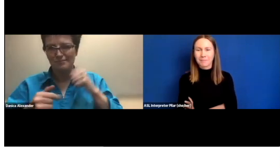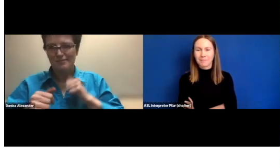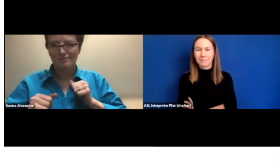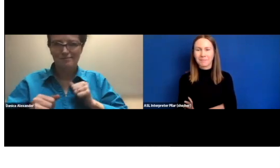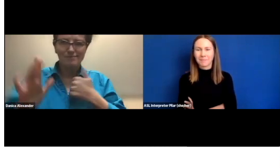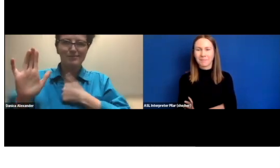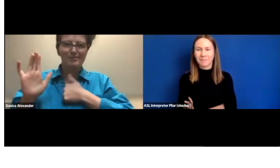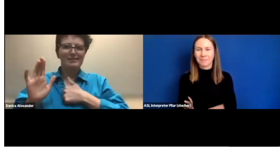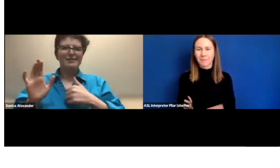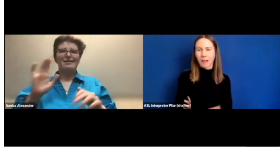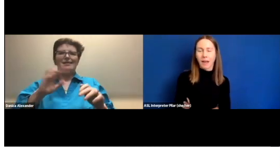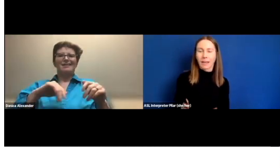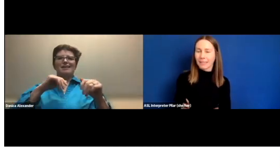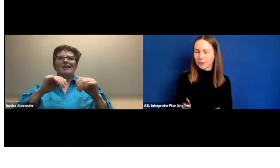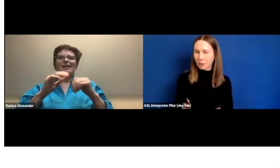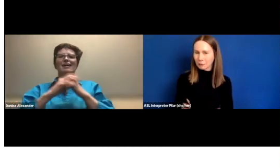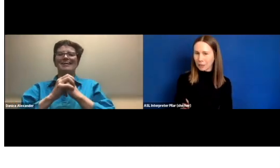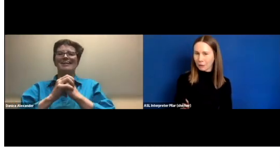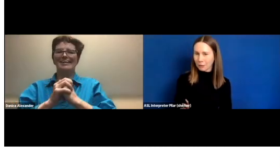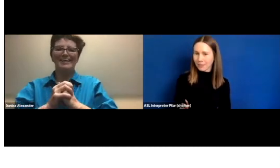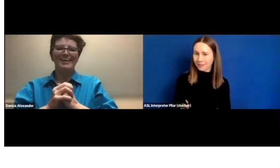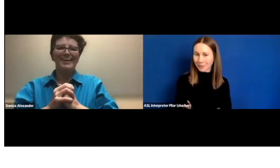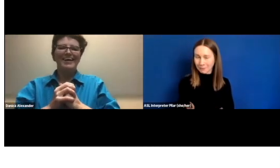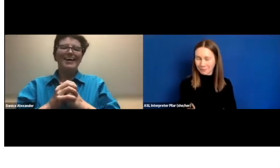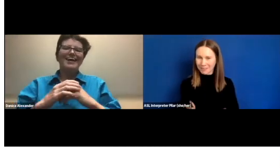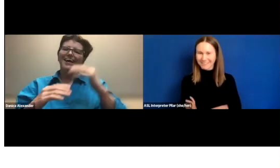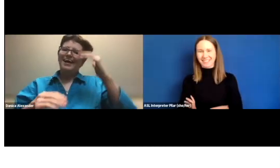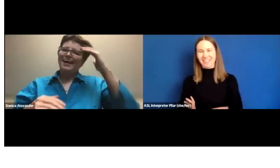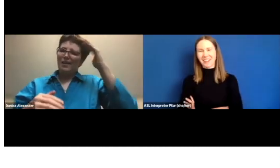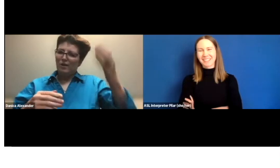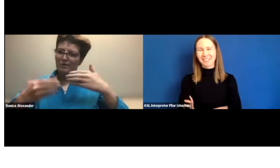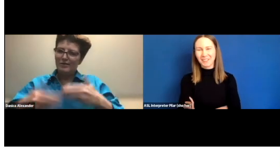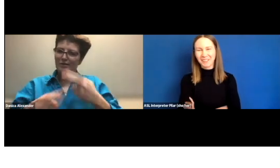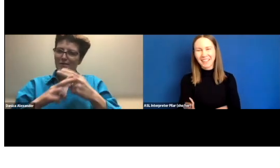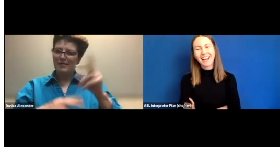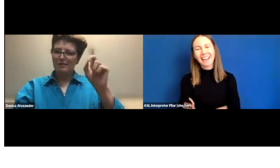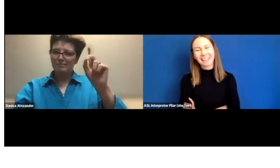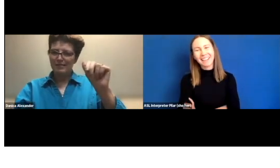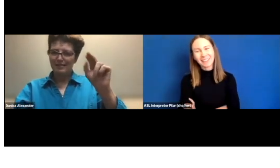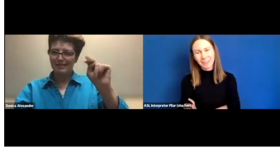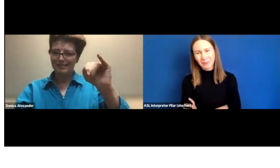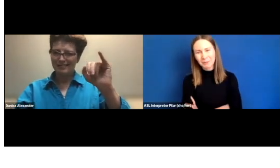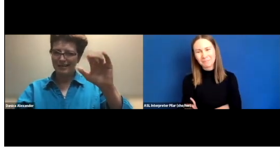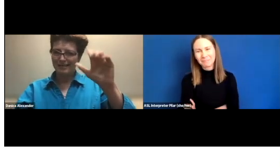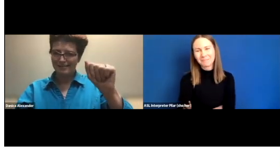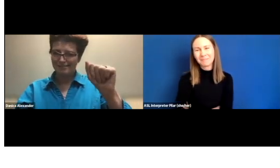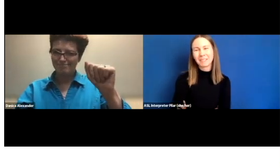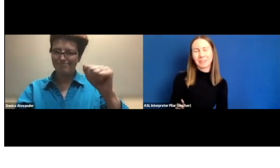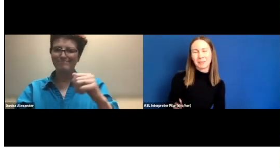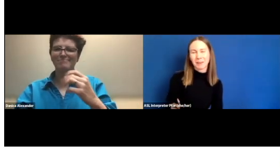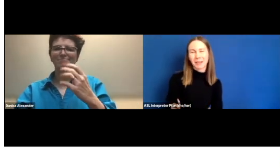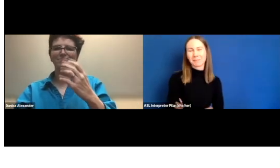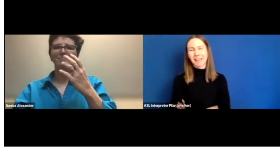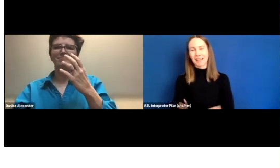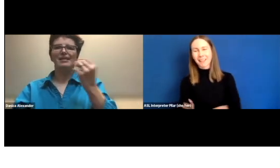I can't tolerate hearing myself talk. So, again, hello. I'm Danica.